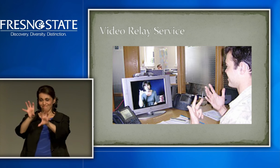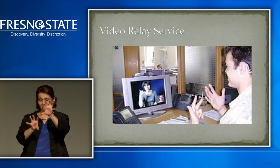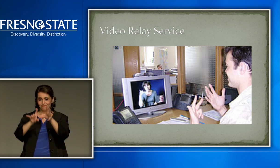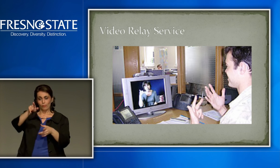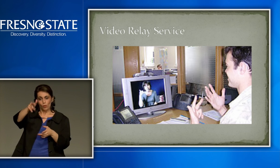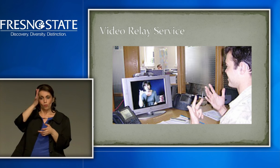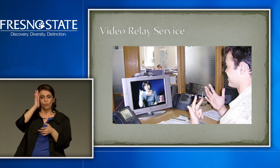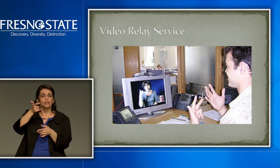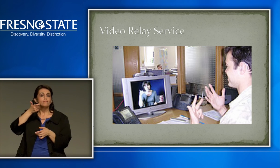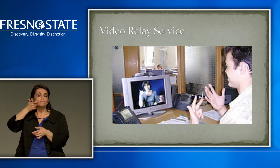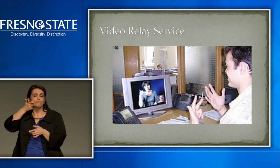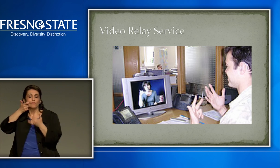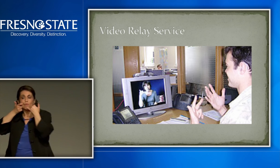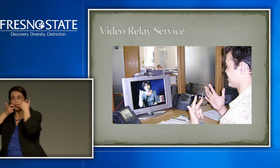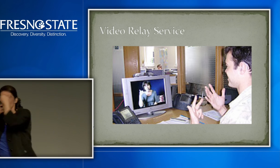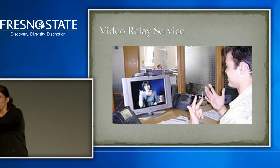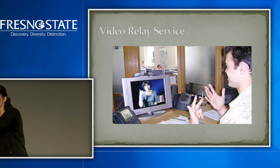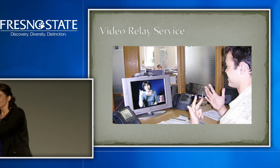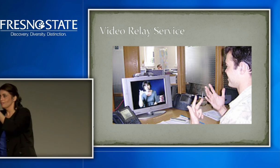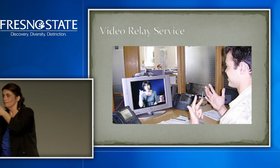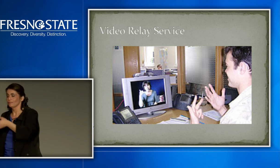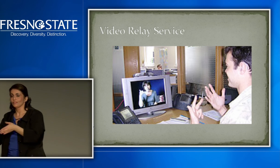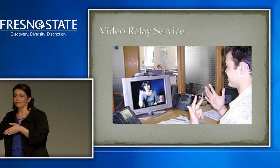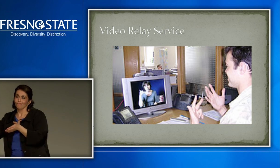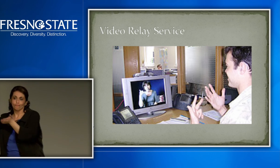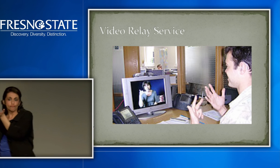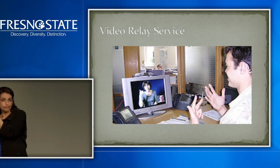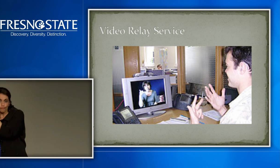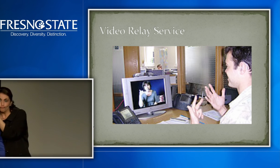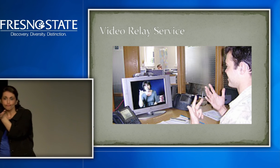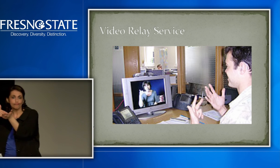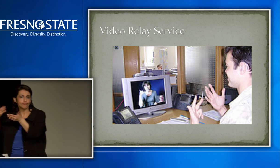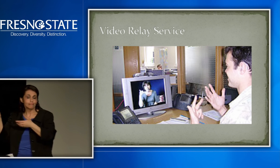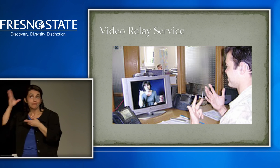So, they're using sign language, I'm using sign language, and they call the hearing person,